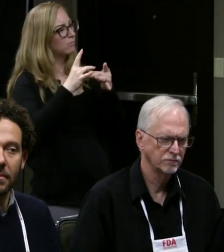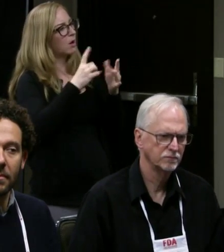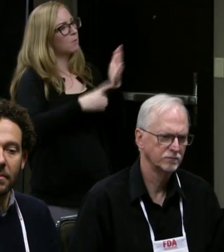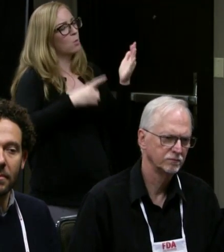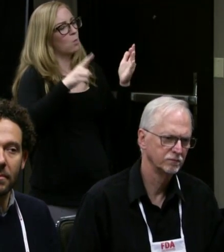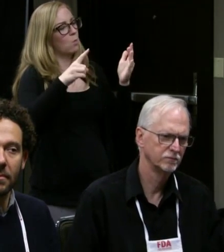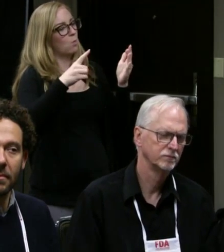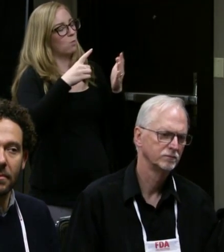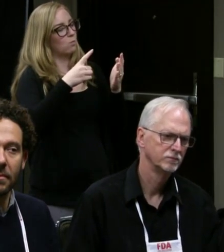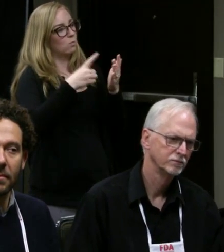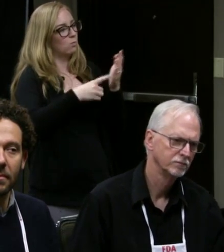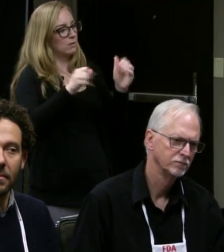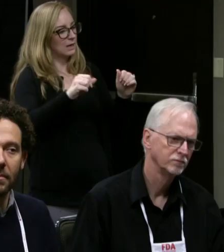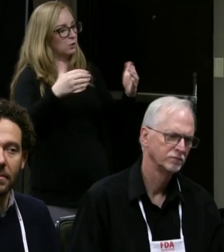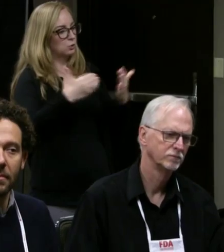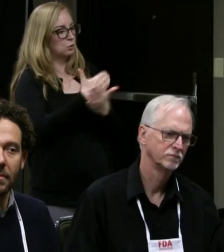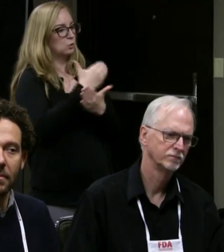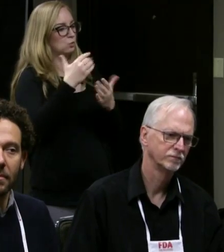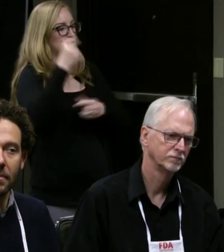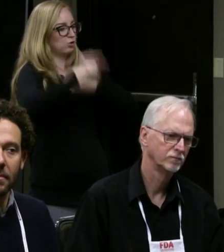what can we learn or know?